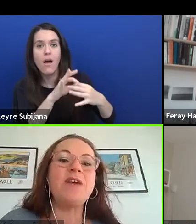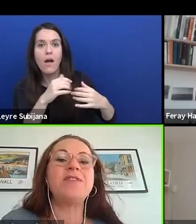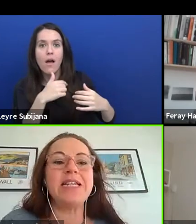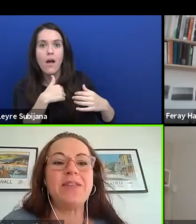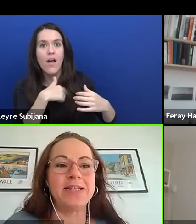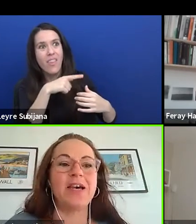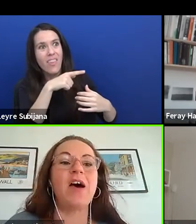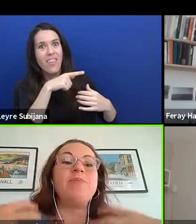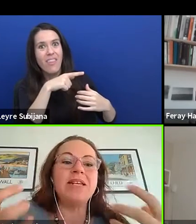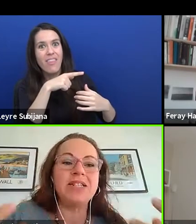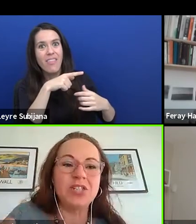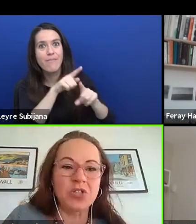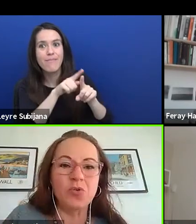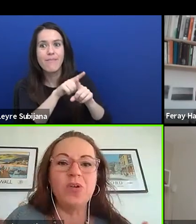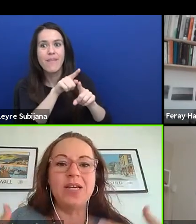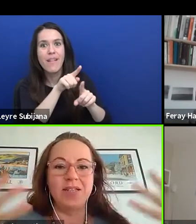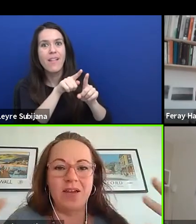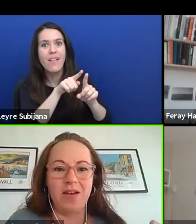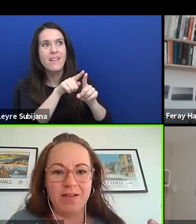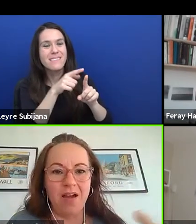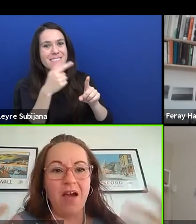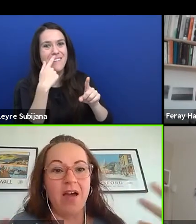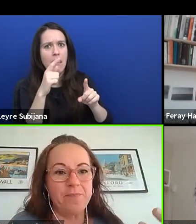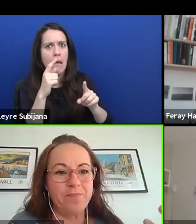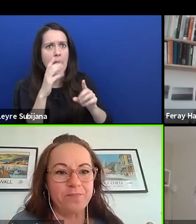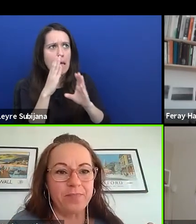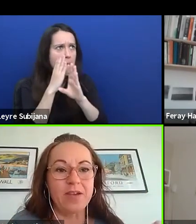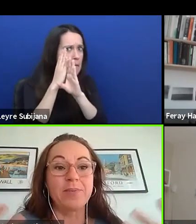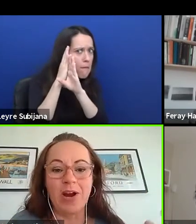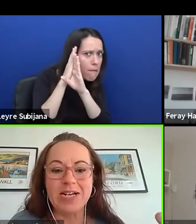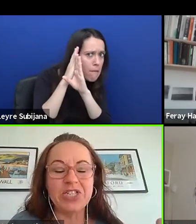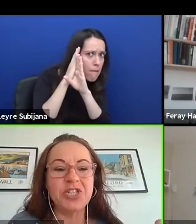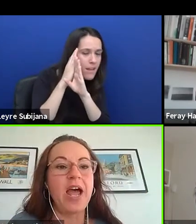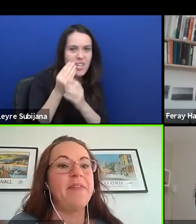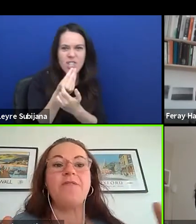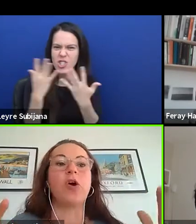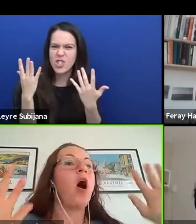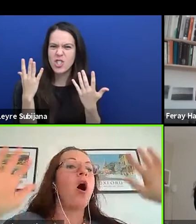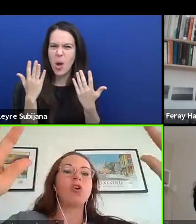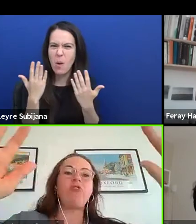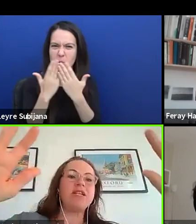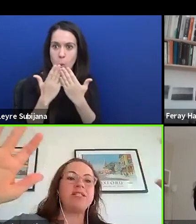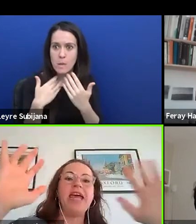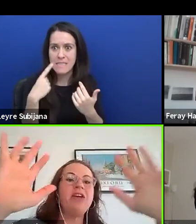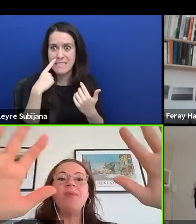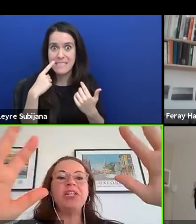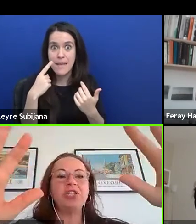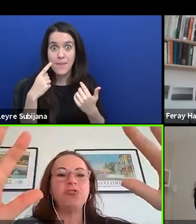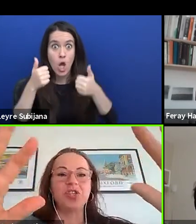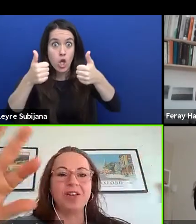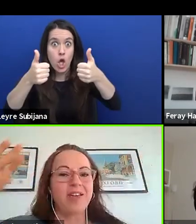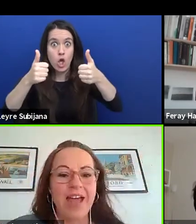I've seen this, I've been into school as a practitioner, and they've gone, "Great, here are my children."